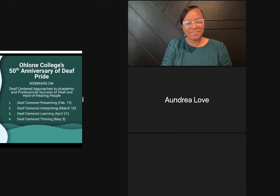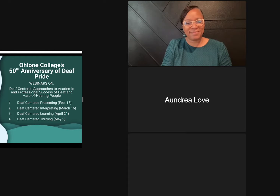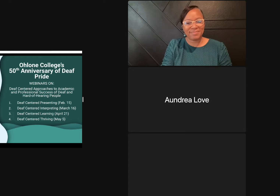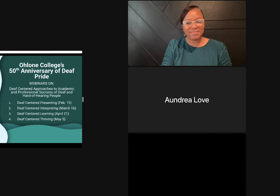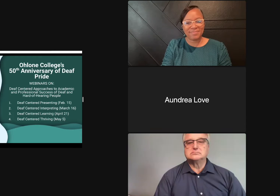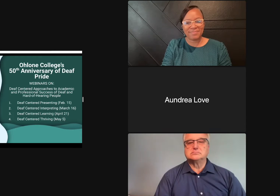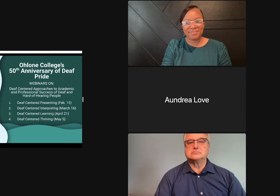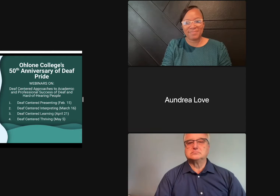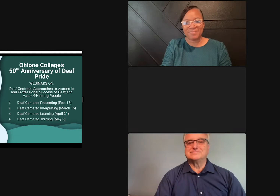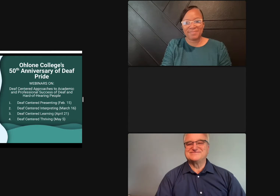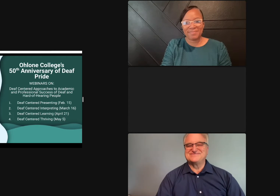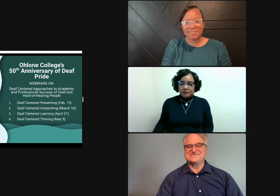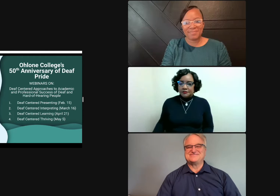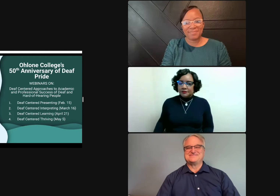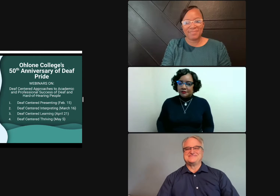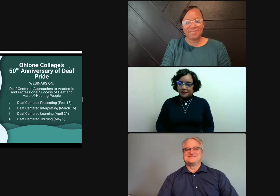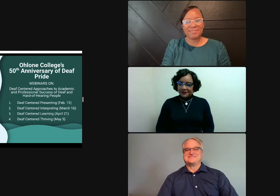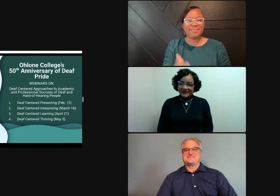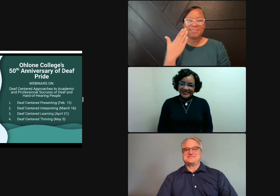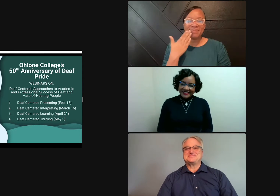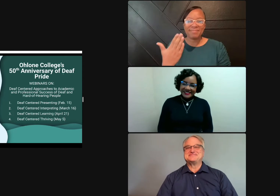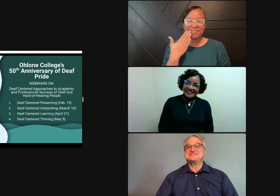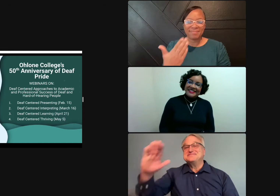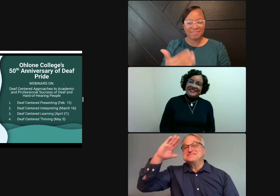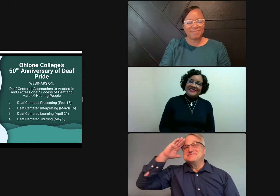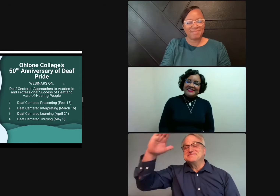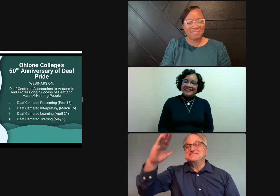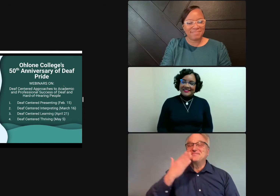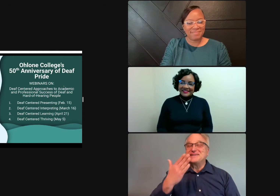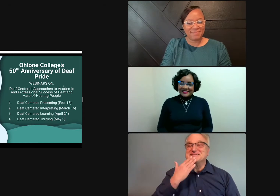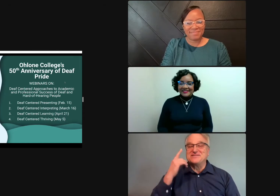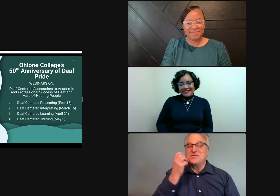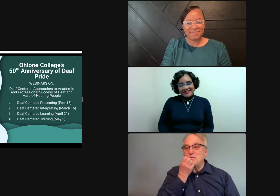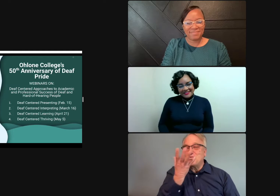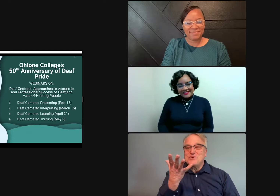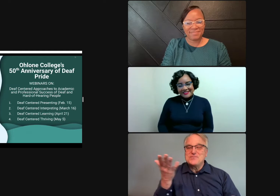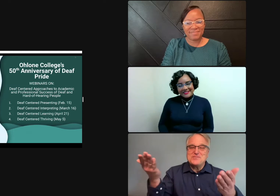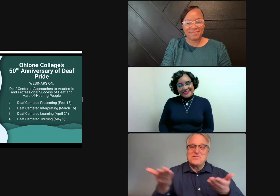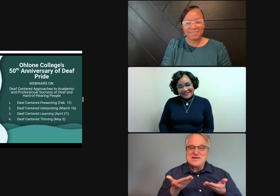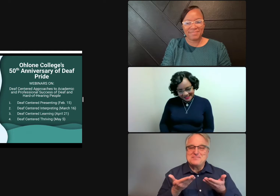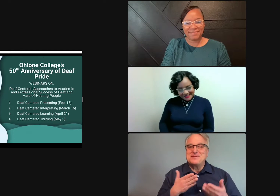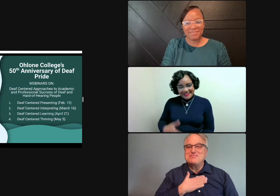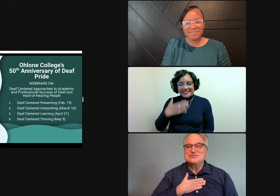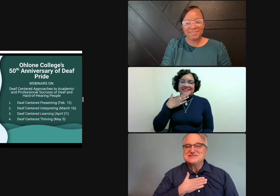So please turn your cameras on to our presenters. Thank you both so much. Hi, Tia.